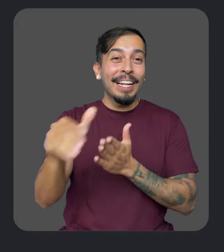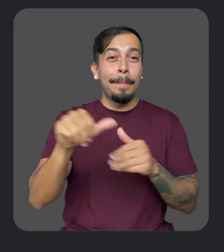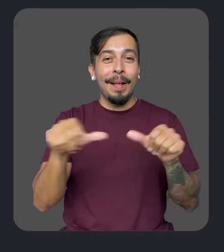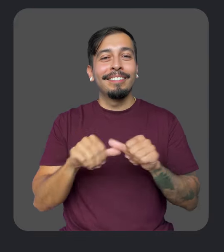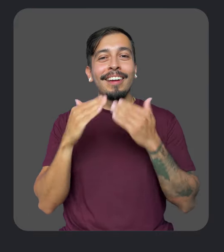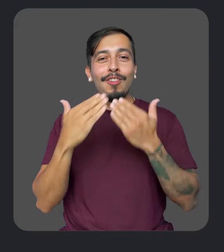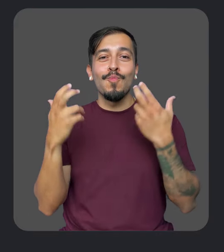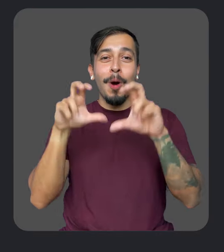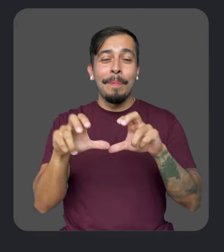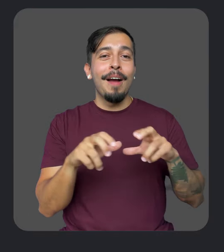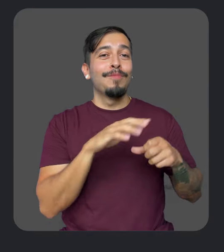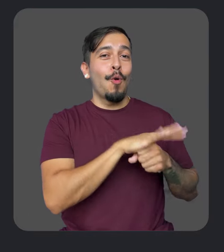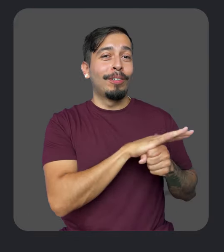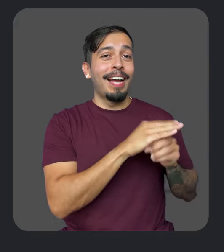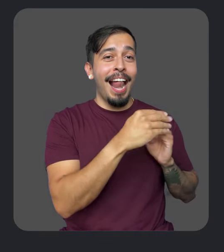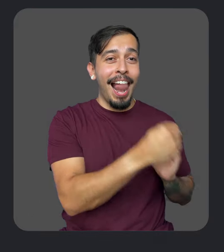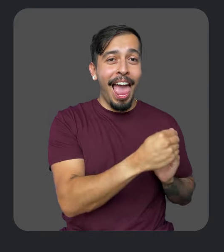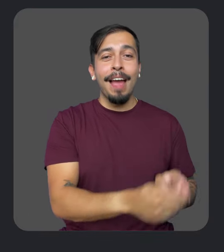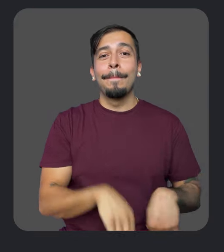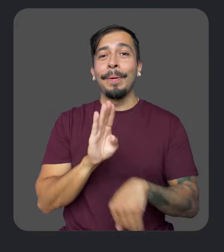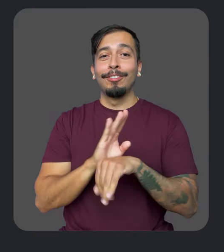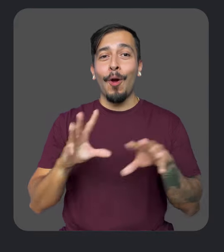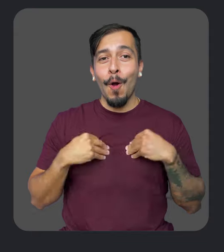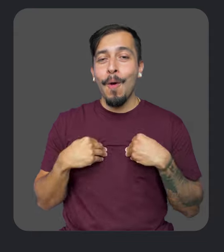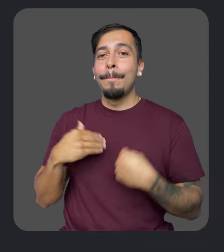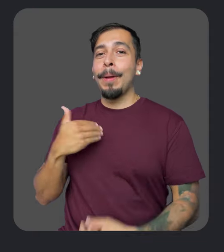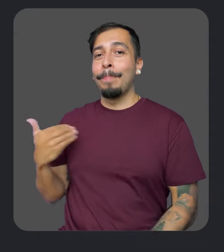thanks to contributions from Local Guides, business owners, and members of the Maps community.